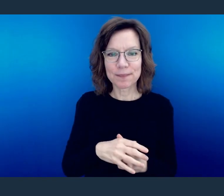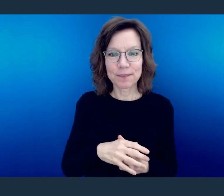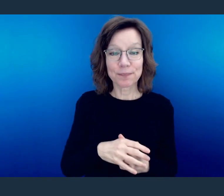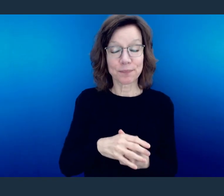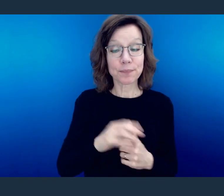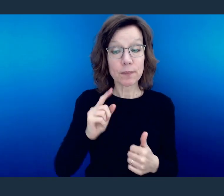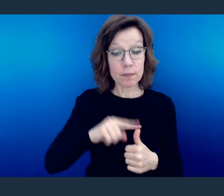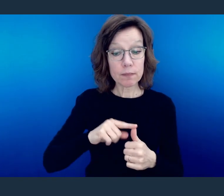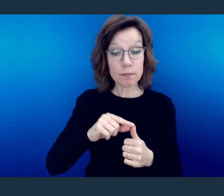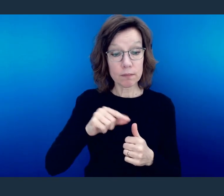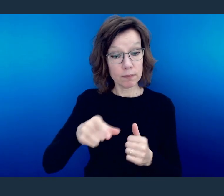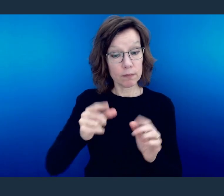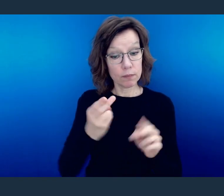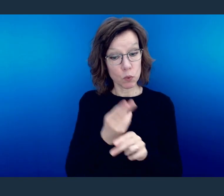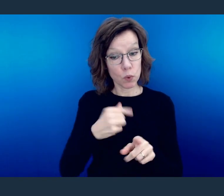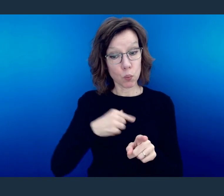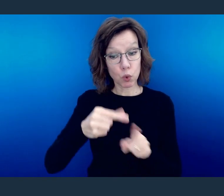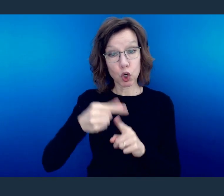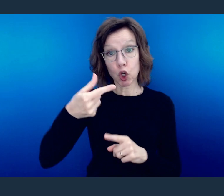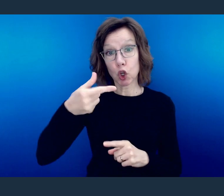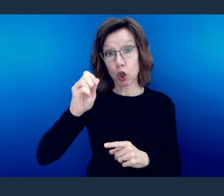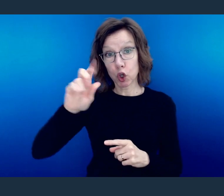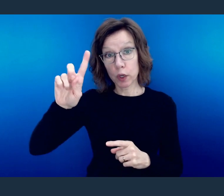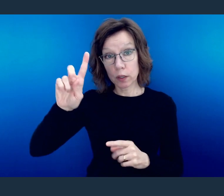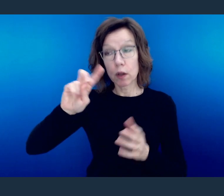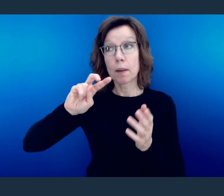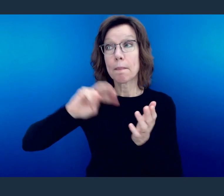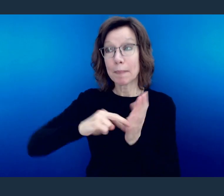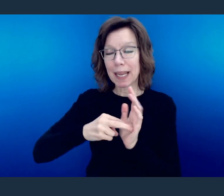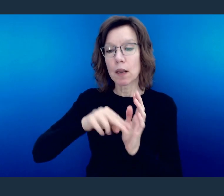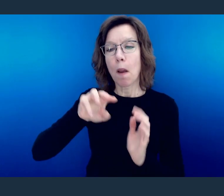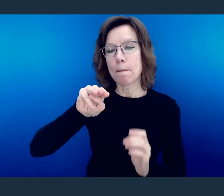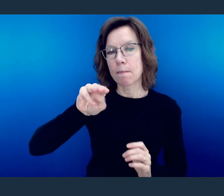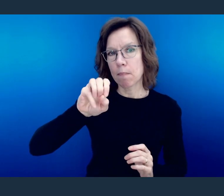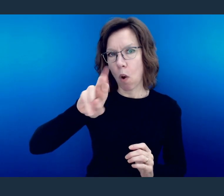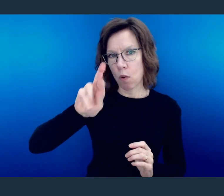You see, here "good," the word that he uses there actually conveys good morally.